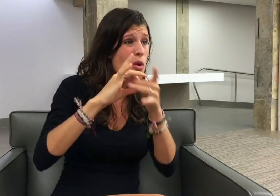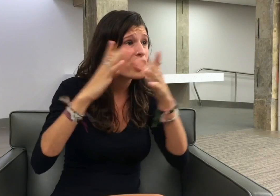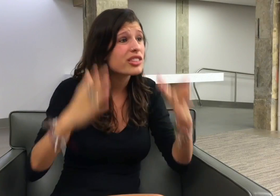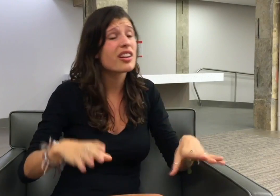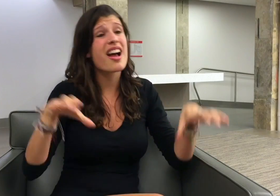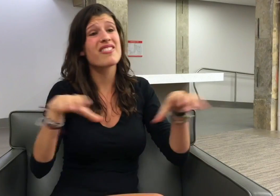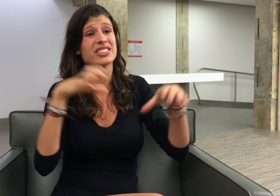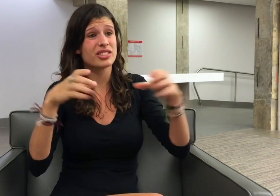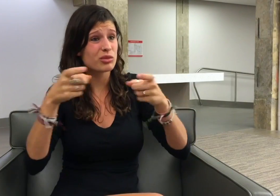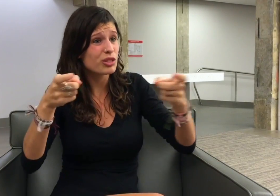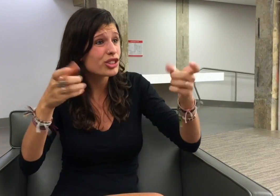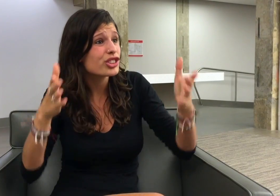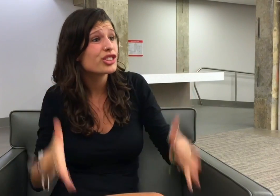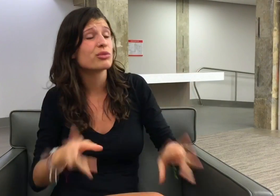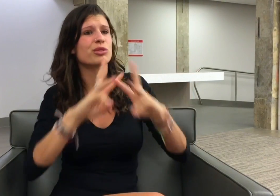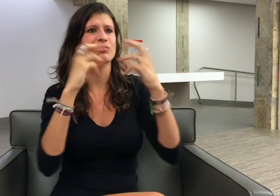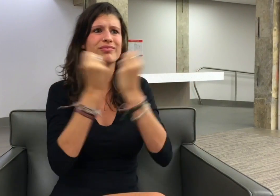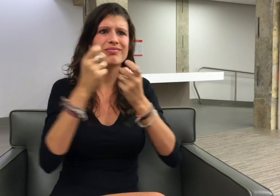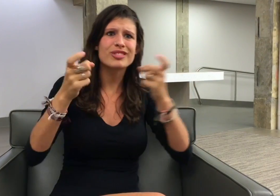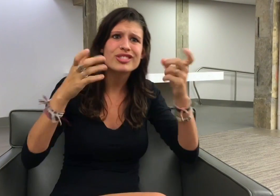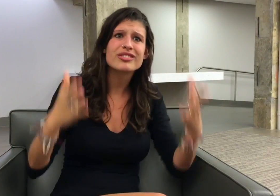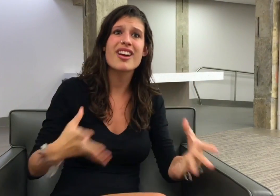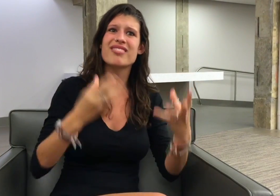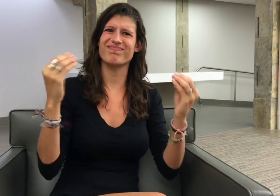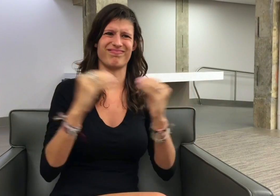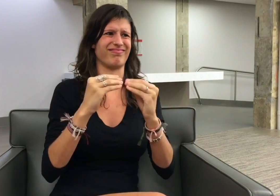activities director, workshop manager, and more!